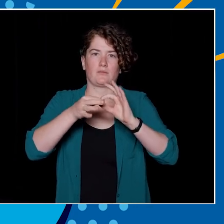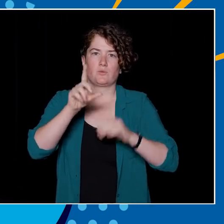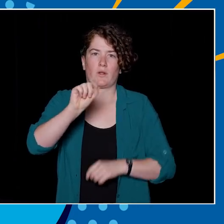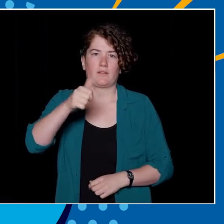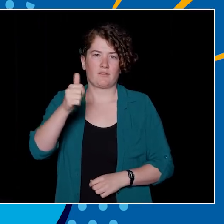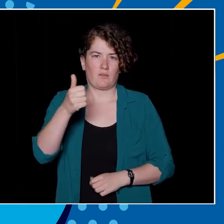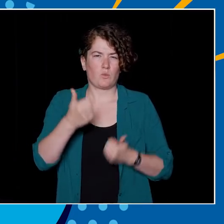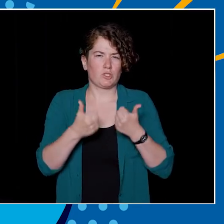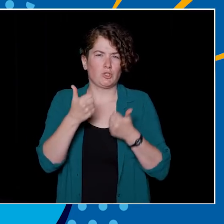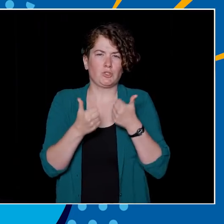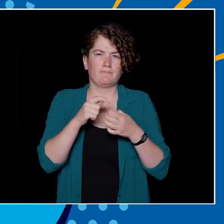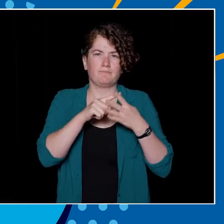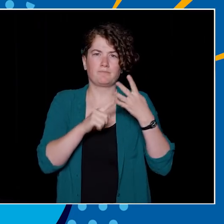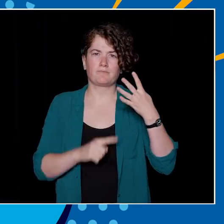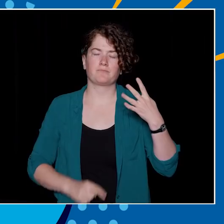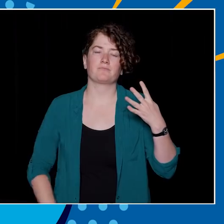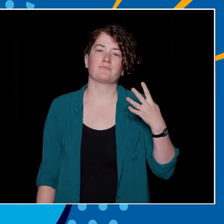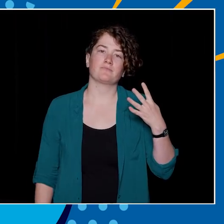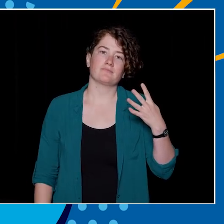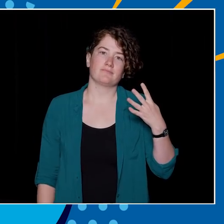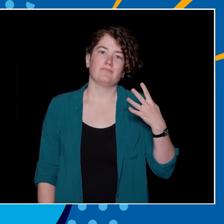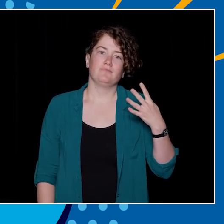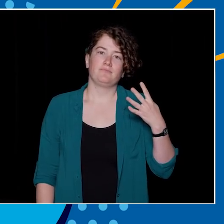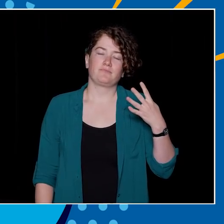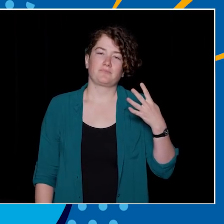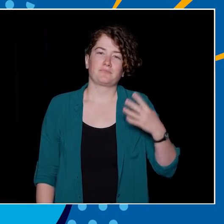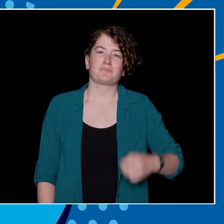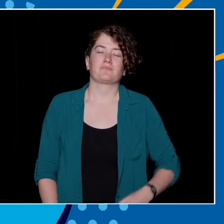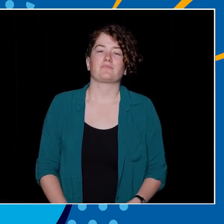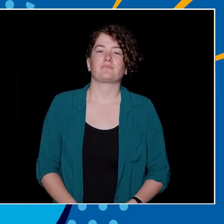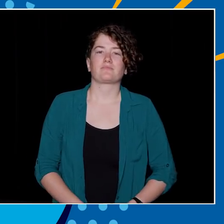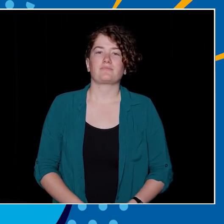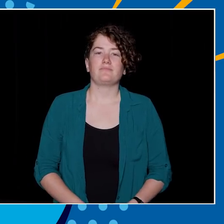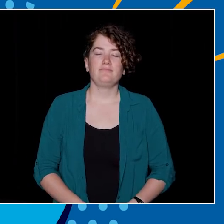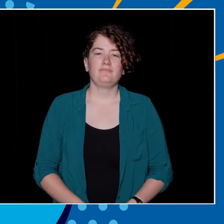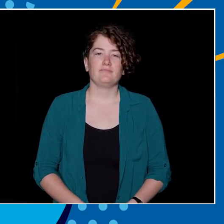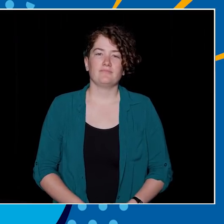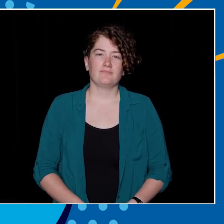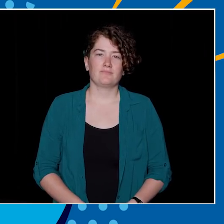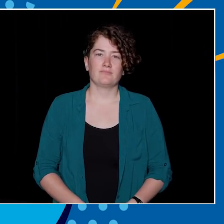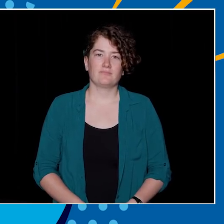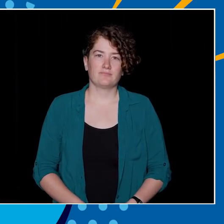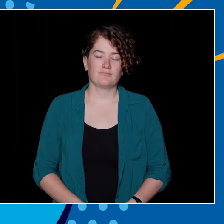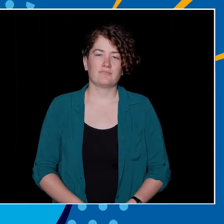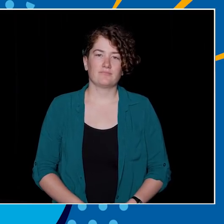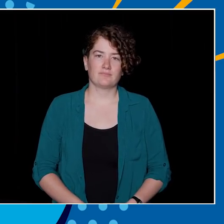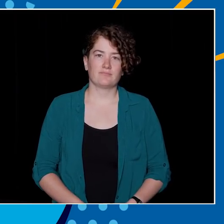Is it A, Thunderbird Stadium, B, War Memorial Gymnasium, C, Doug Mitchell Thunderbird Sports Centre